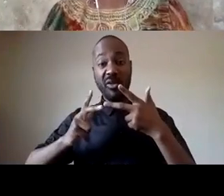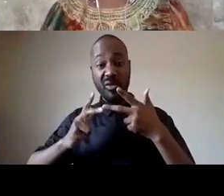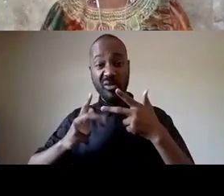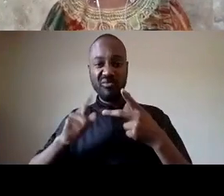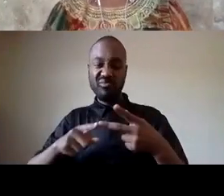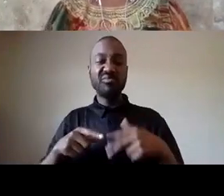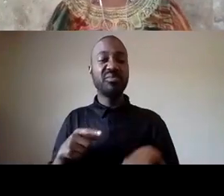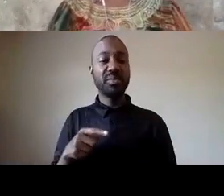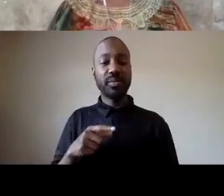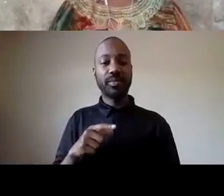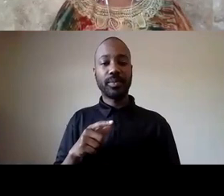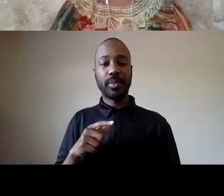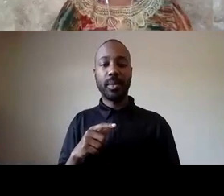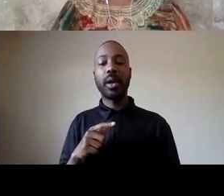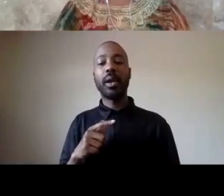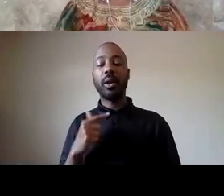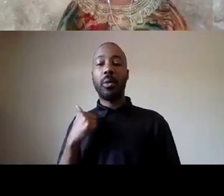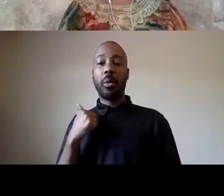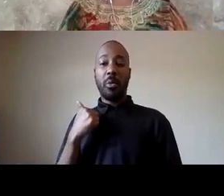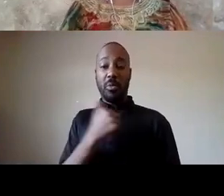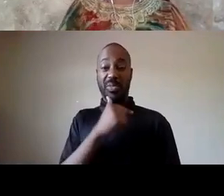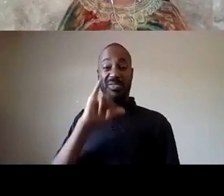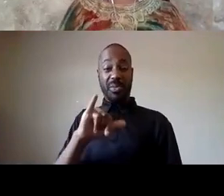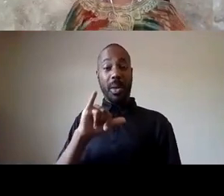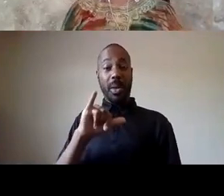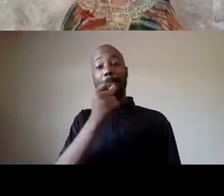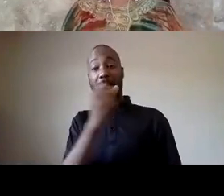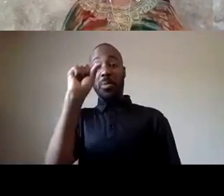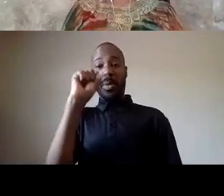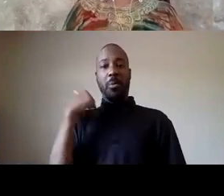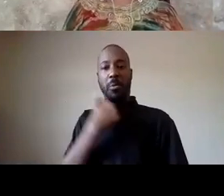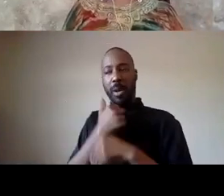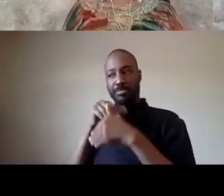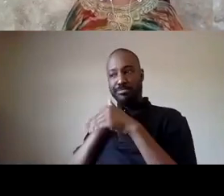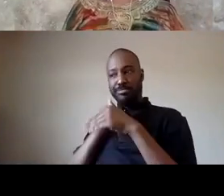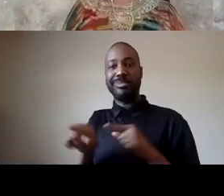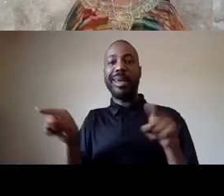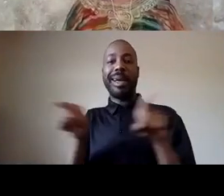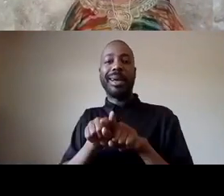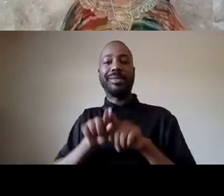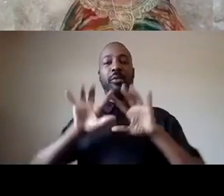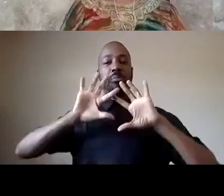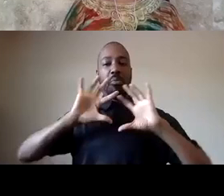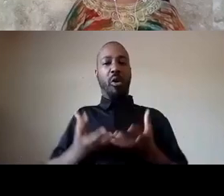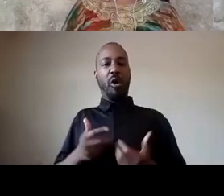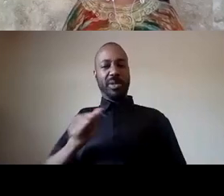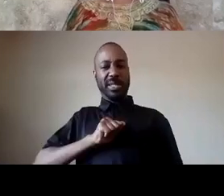is that we enter the movement as our whole selves so we have to think about the duration of black lives matter so far